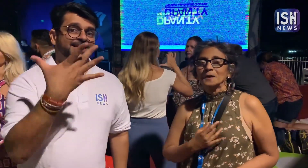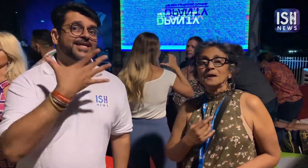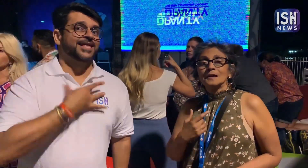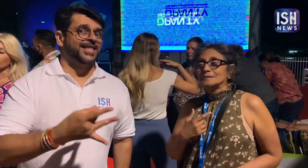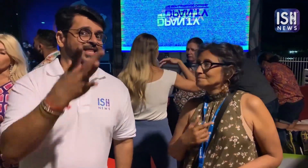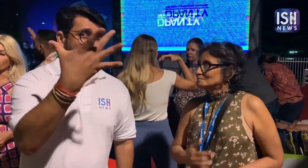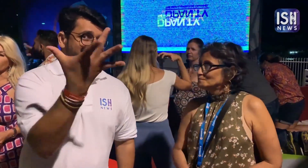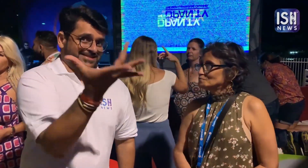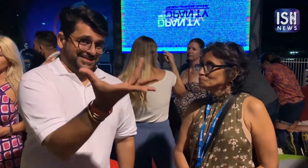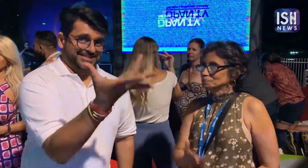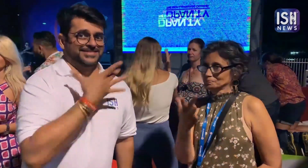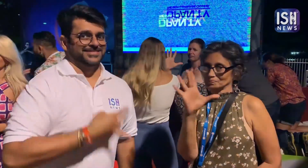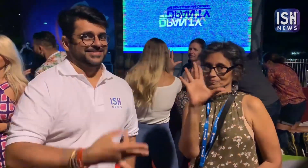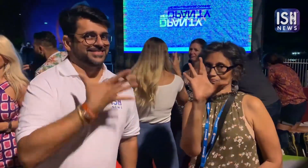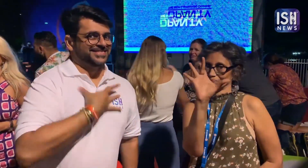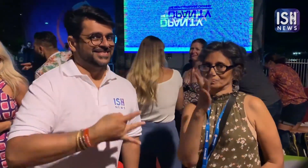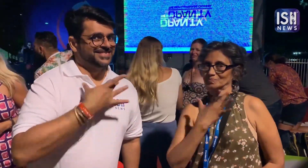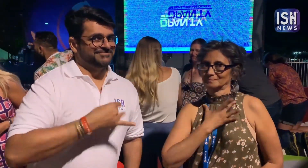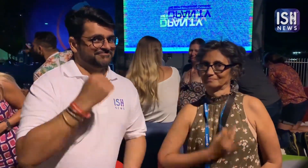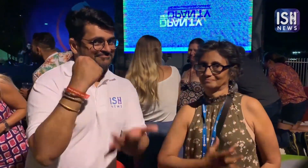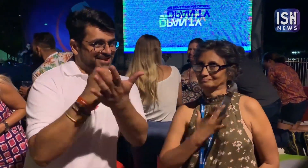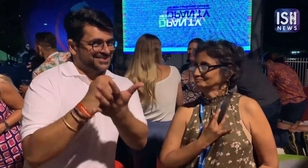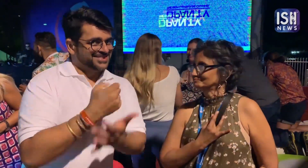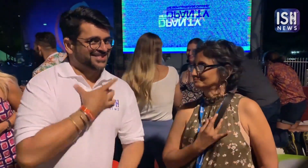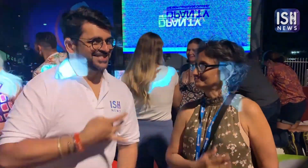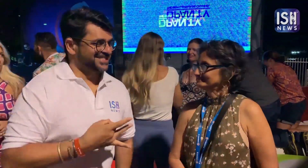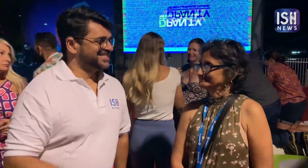This is her Sign name. Be very precise.